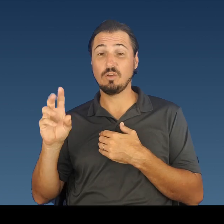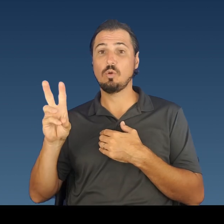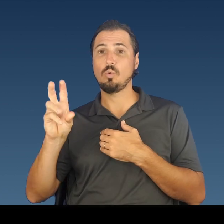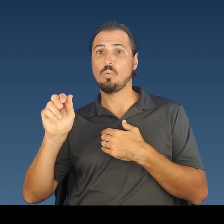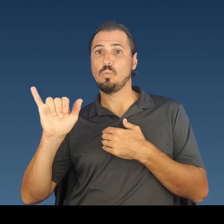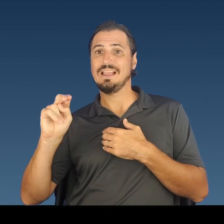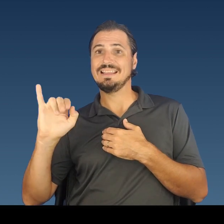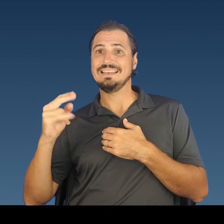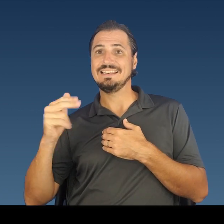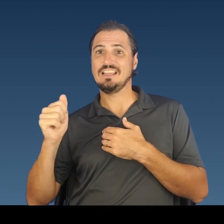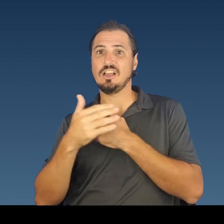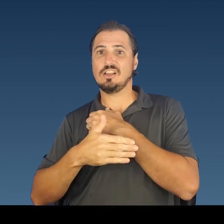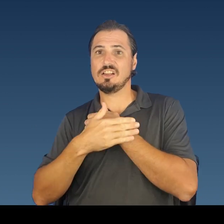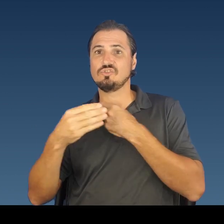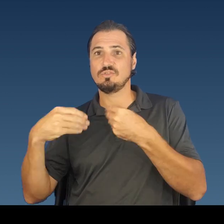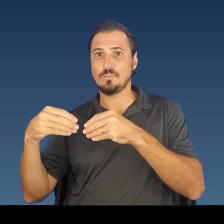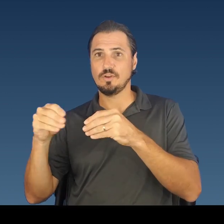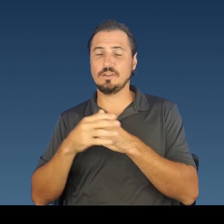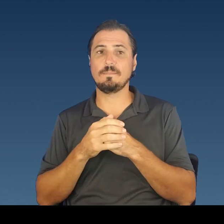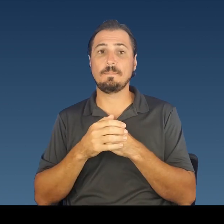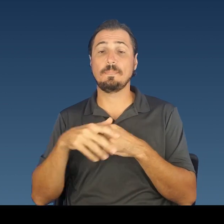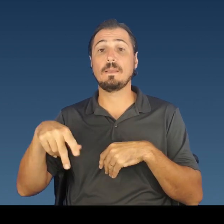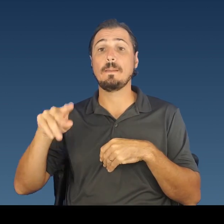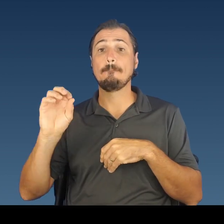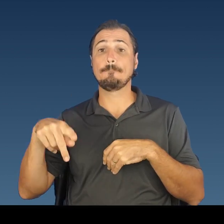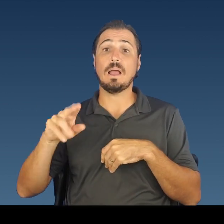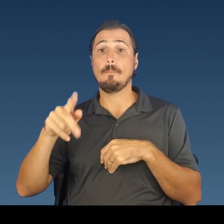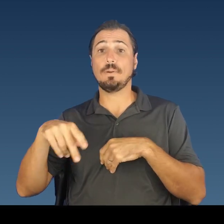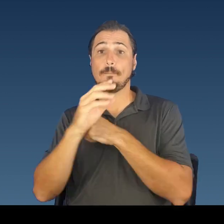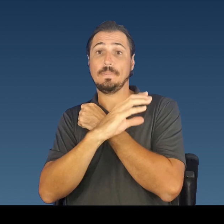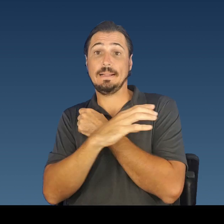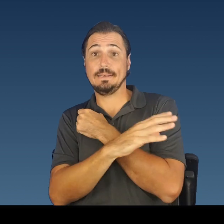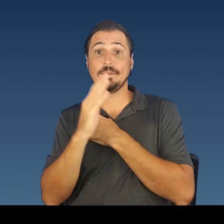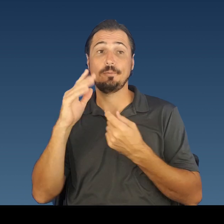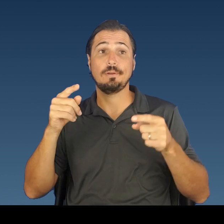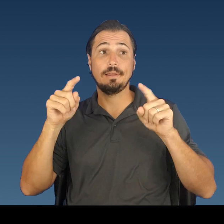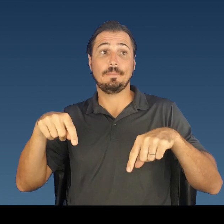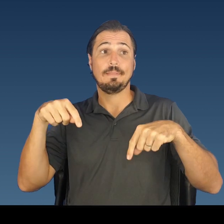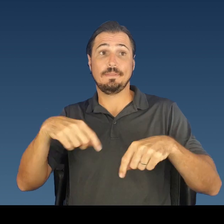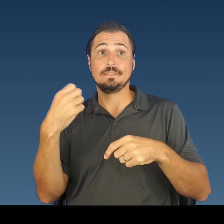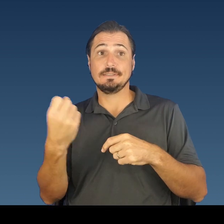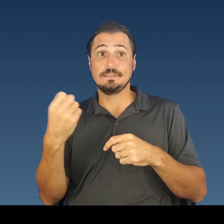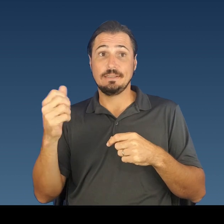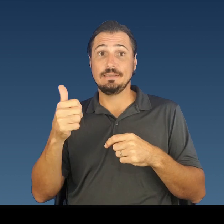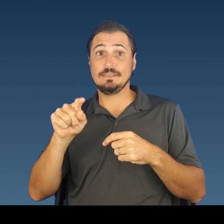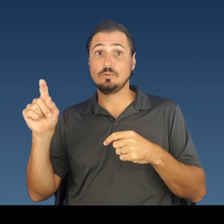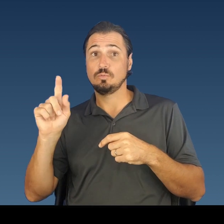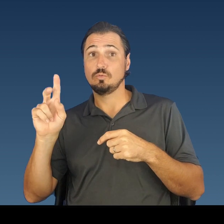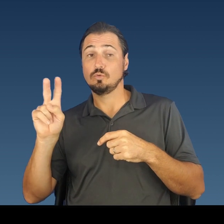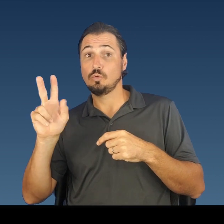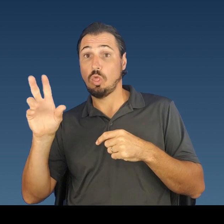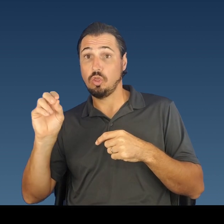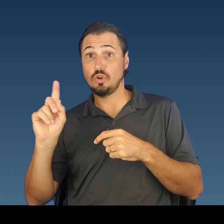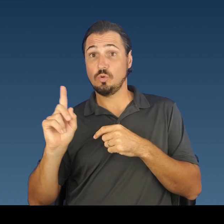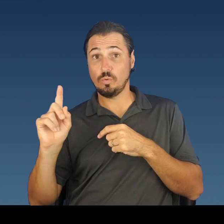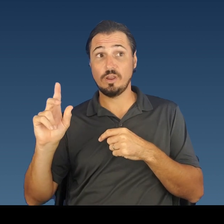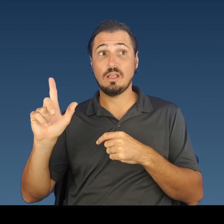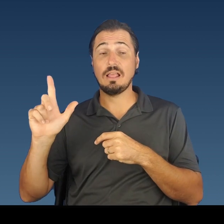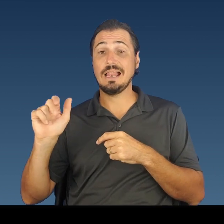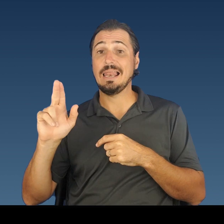each day. A pop-up clinic will be held this Saturday, August 21 at Laukona Park from 10 a.m. to 2:30 p.m.